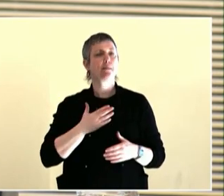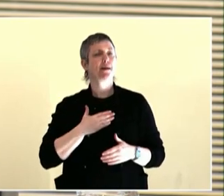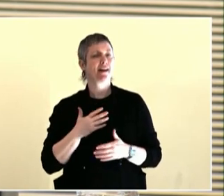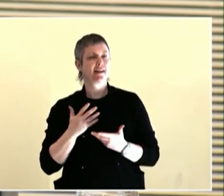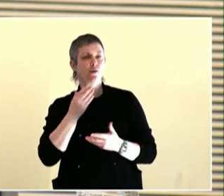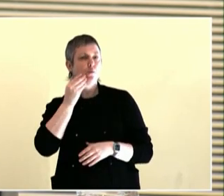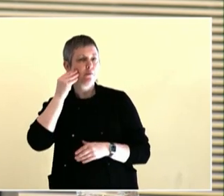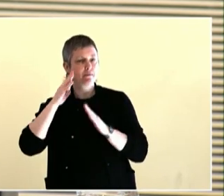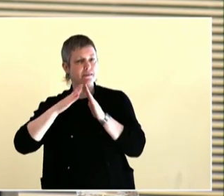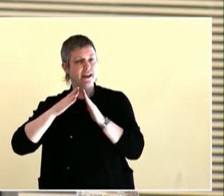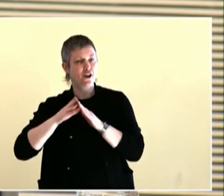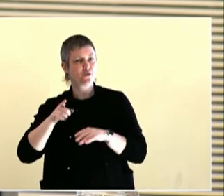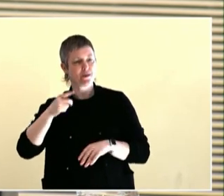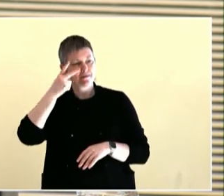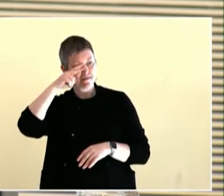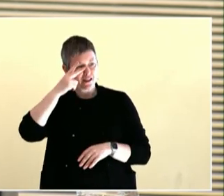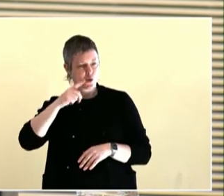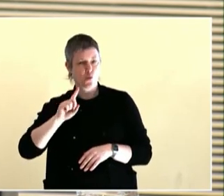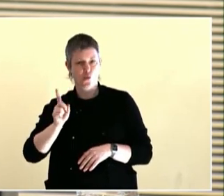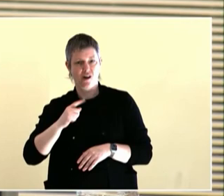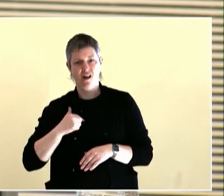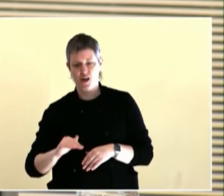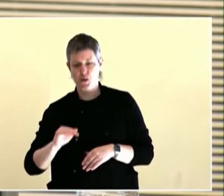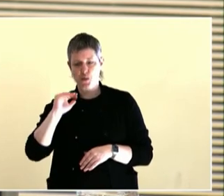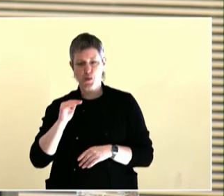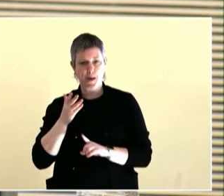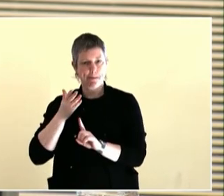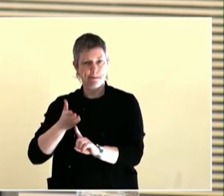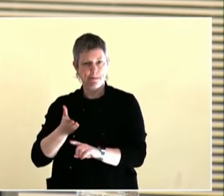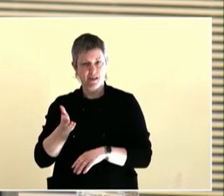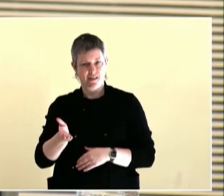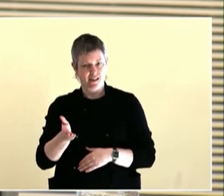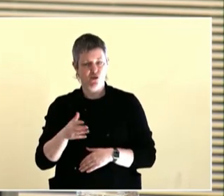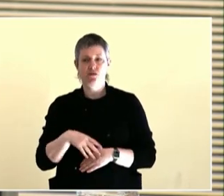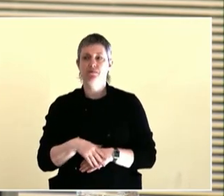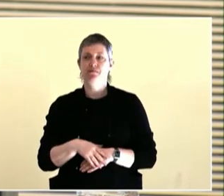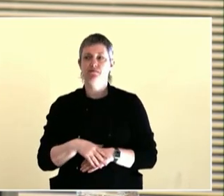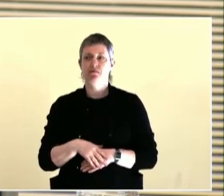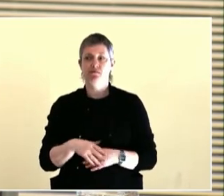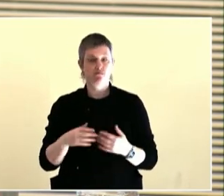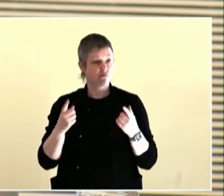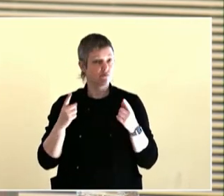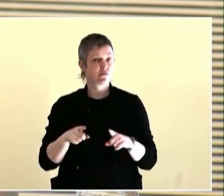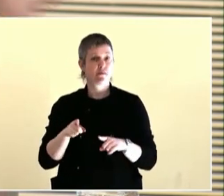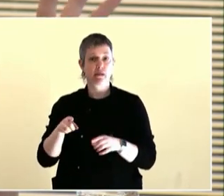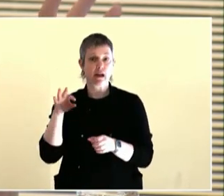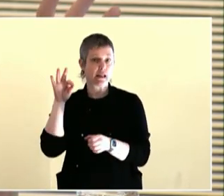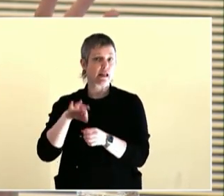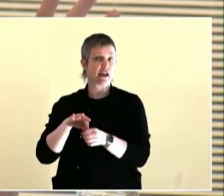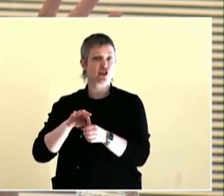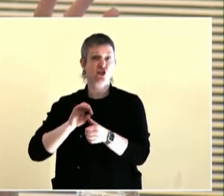provide public testimony, how to talk to electeds. We taught them how the system